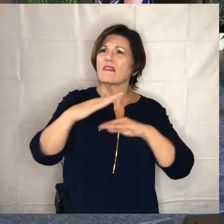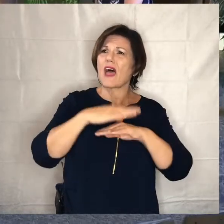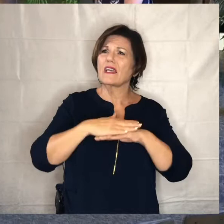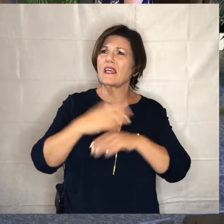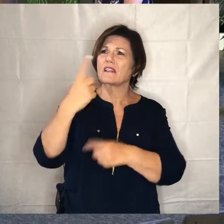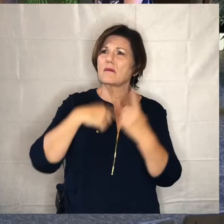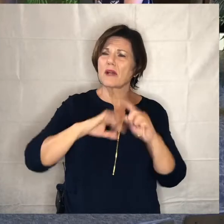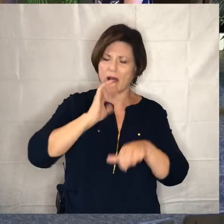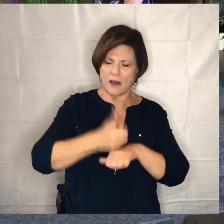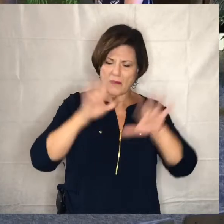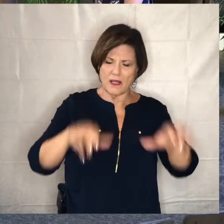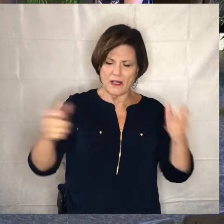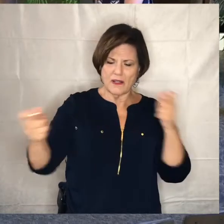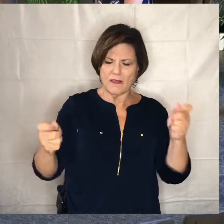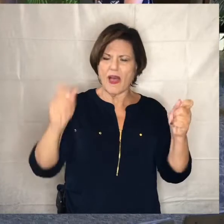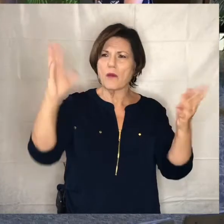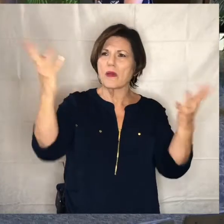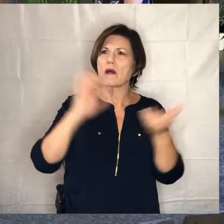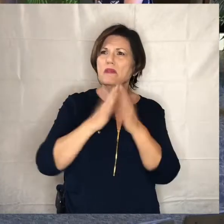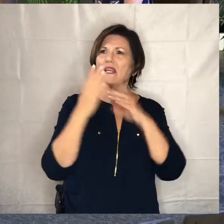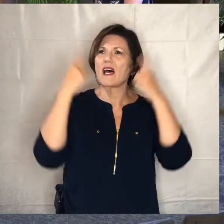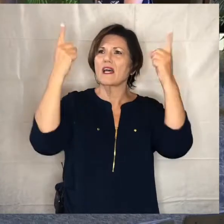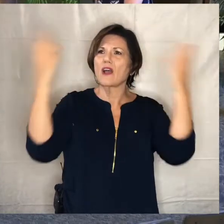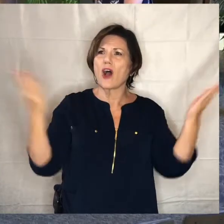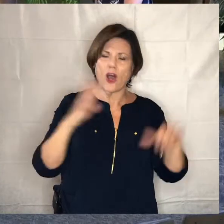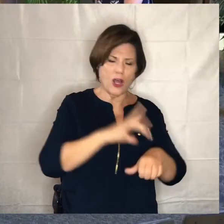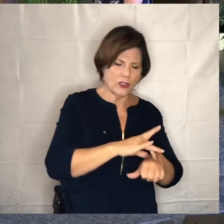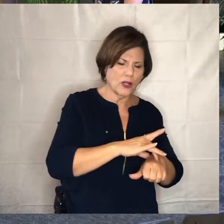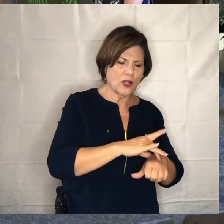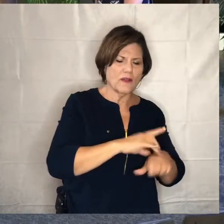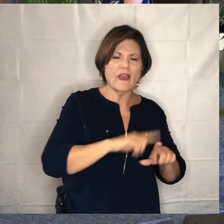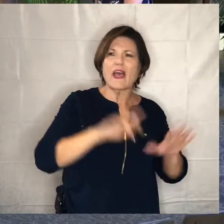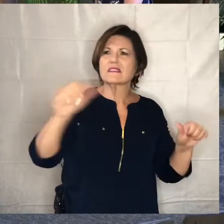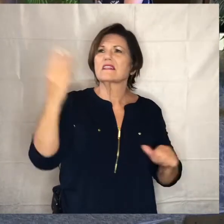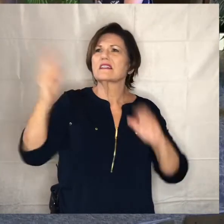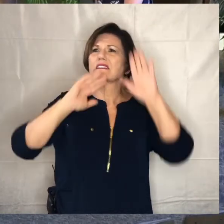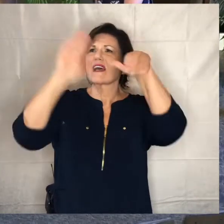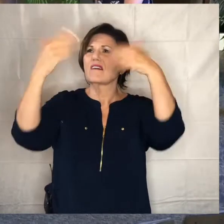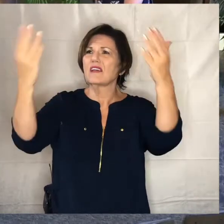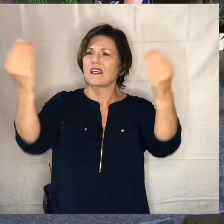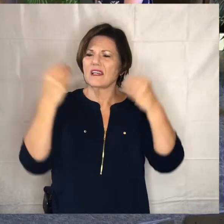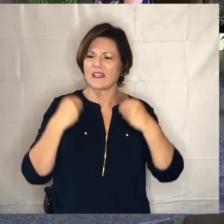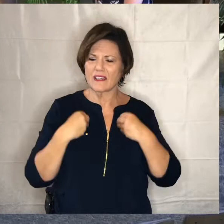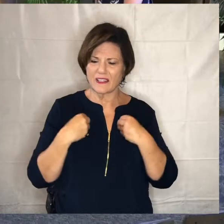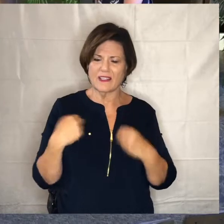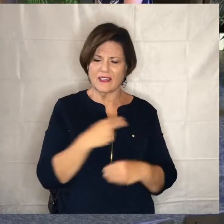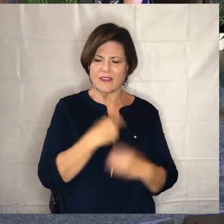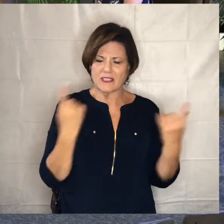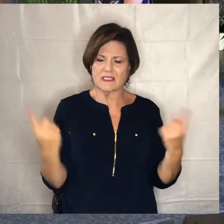thy kingdom come thy will be done on earth as it is in heaven give us this